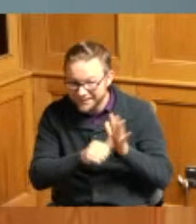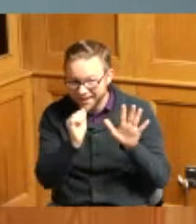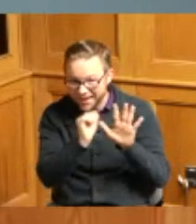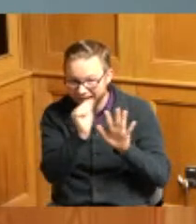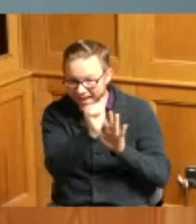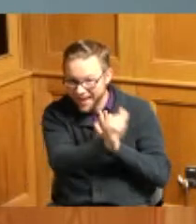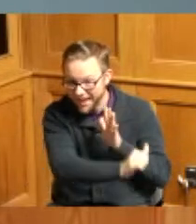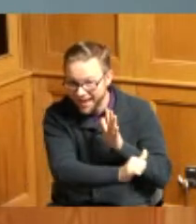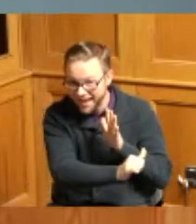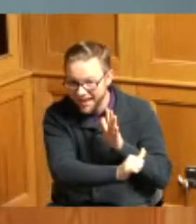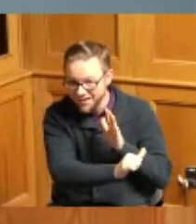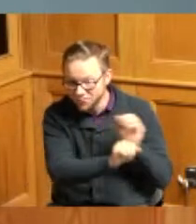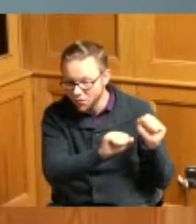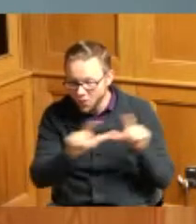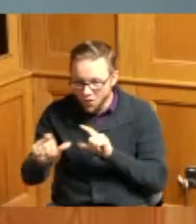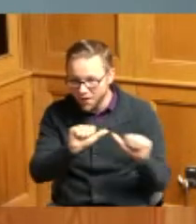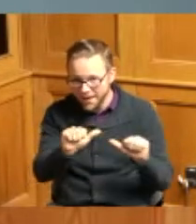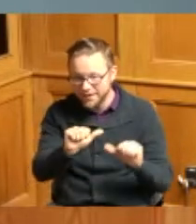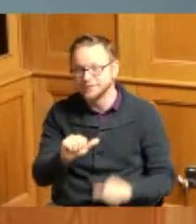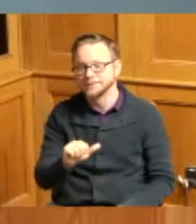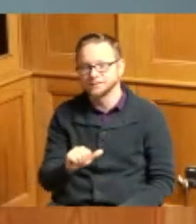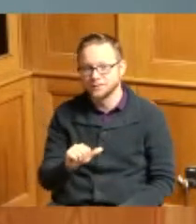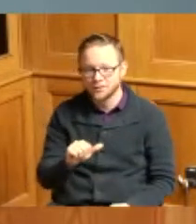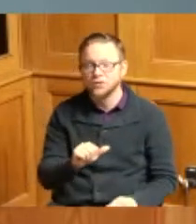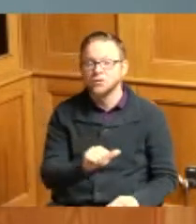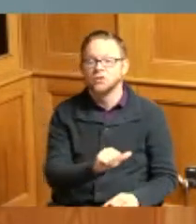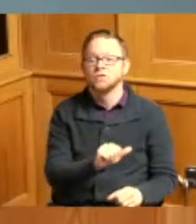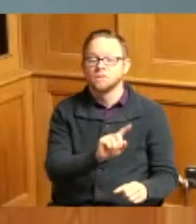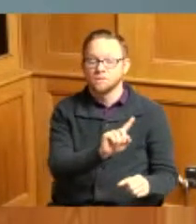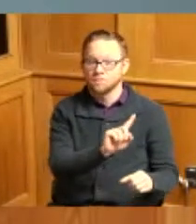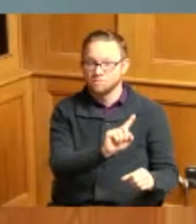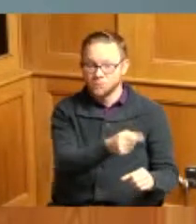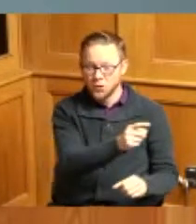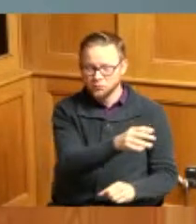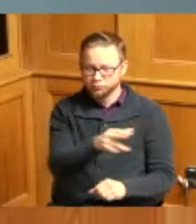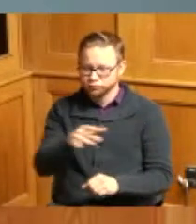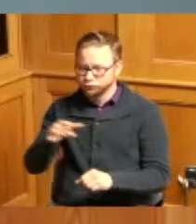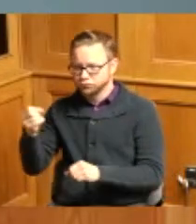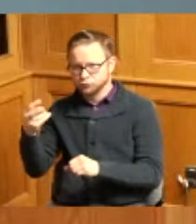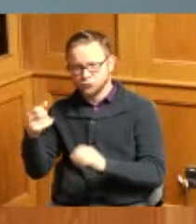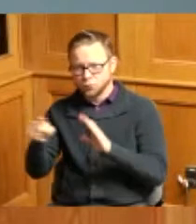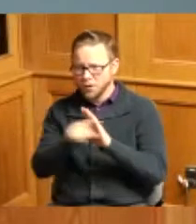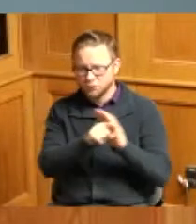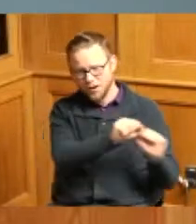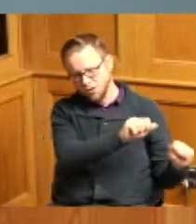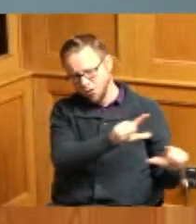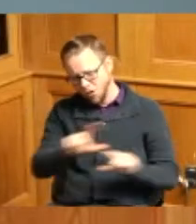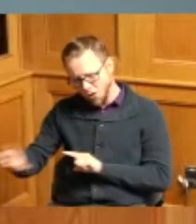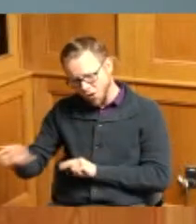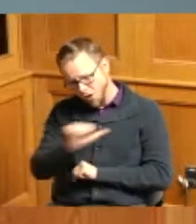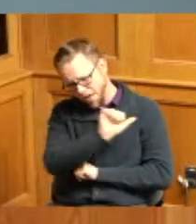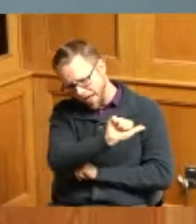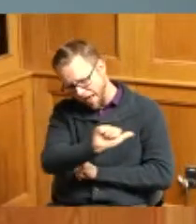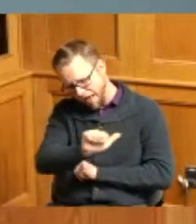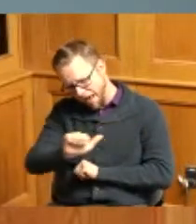has made straight A's from first through 12th grade and will graduate with a gpa